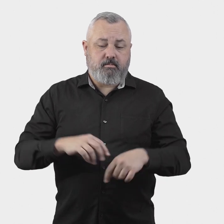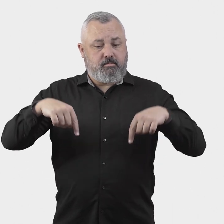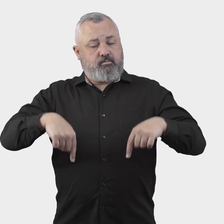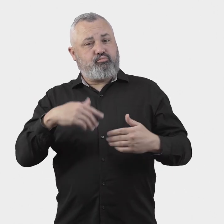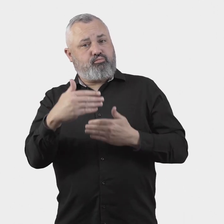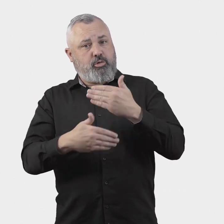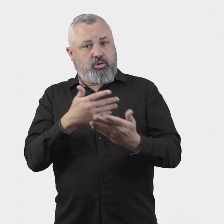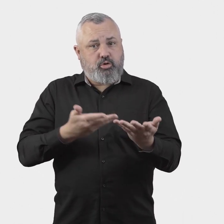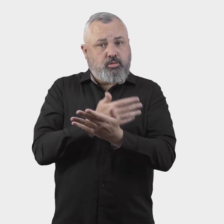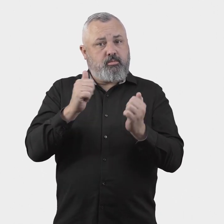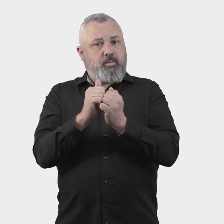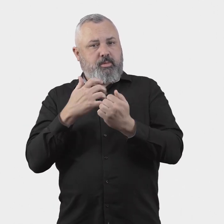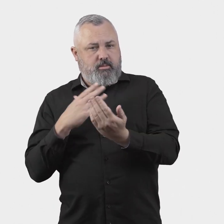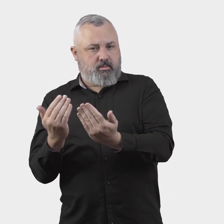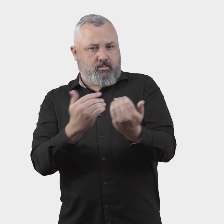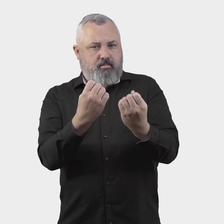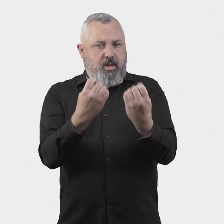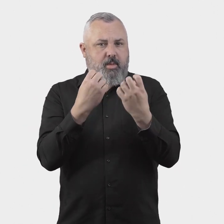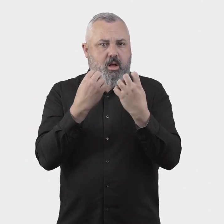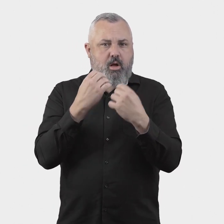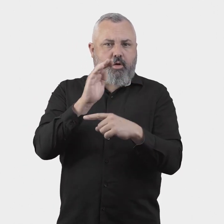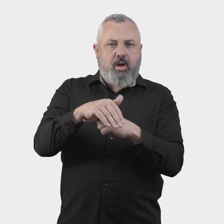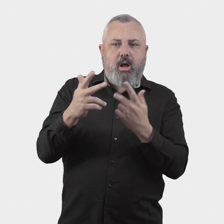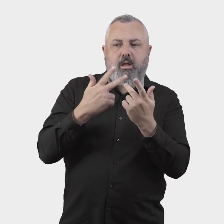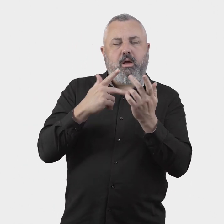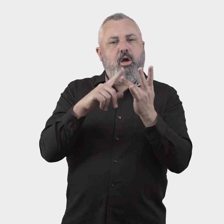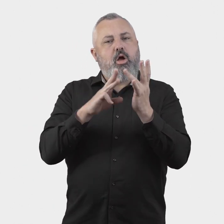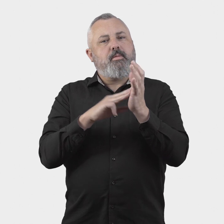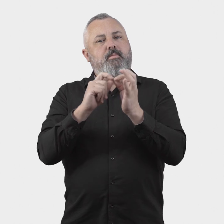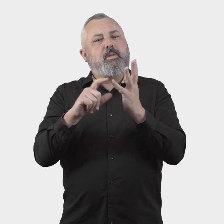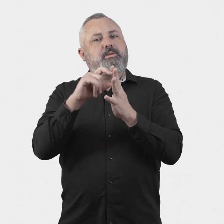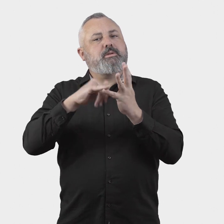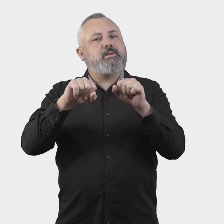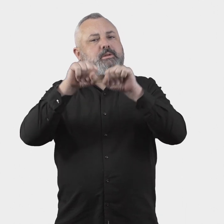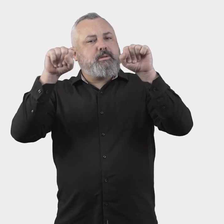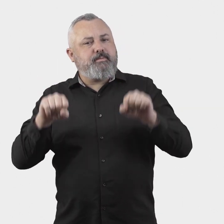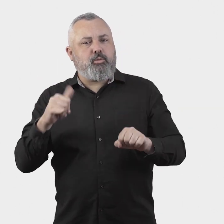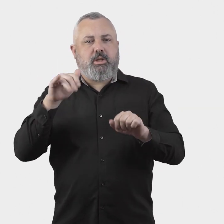This consultation paper seeks stakeholders’ views on features of existing industry ombuds schemes and